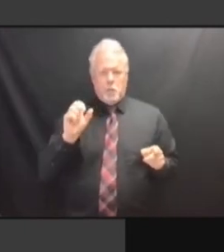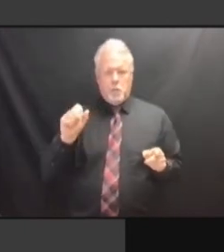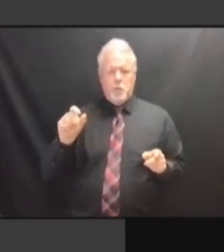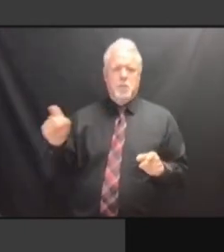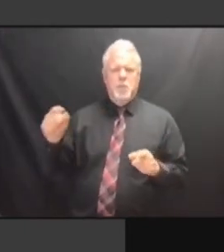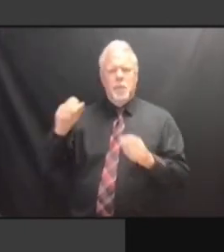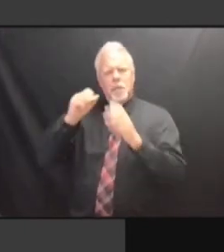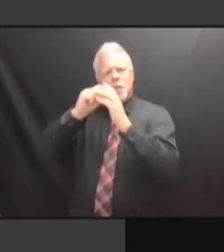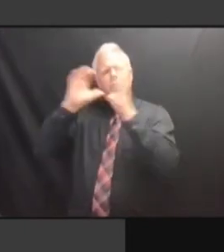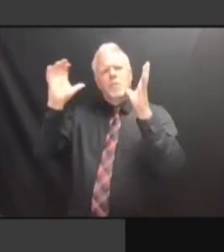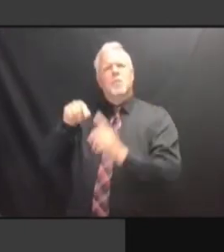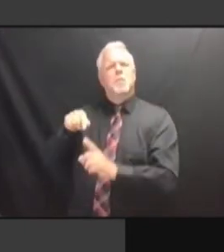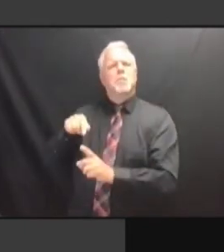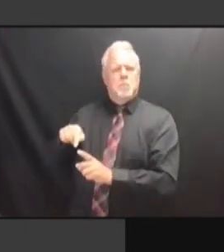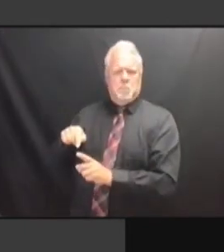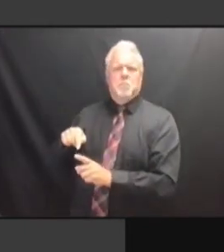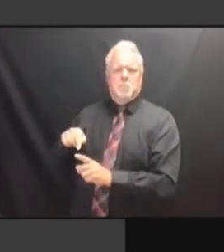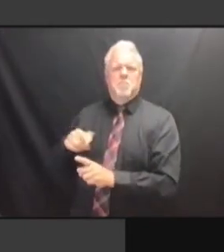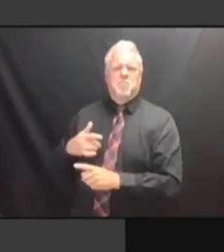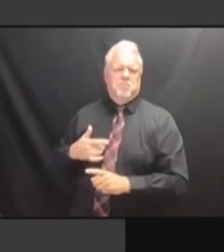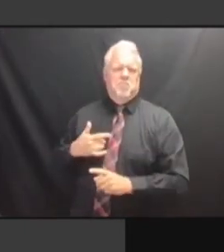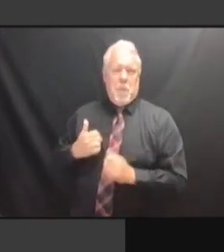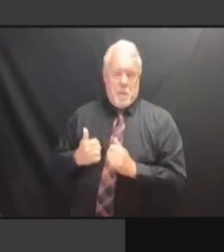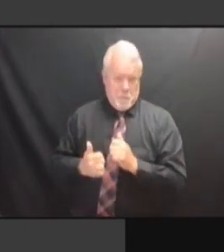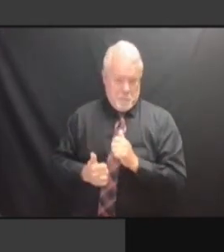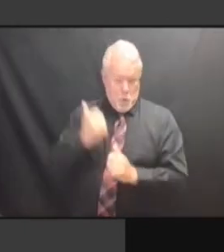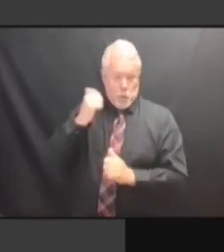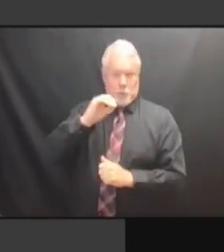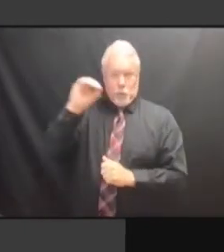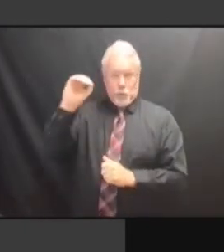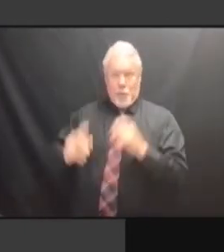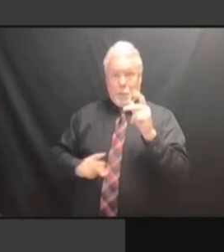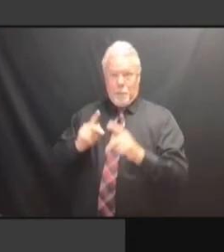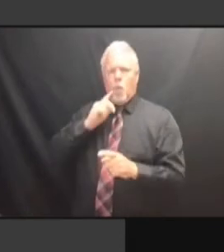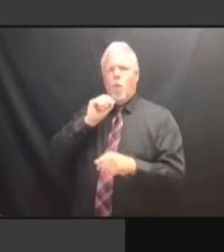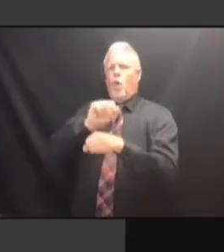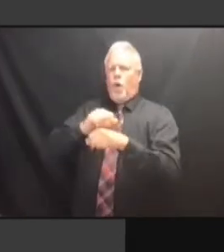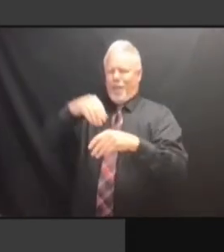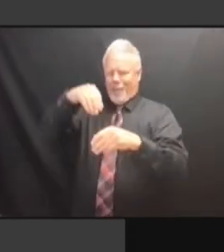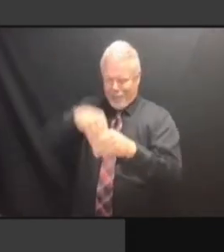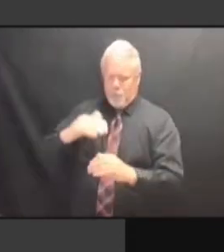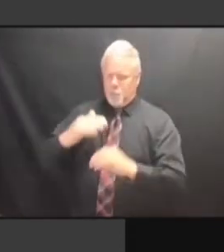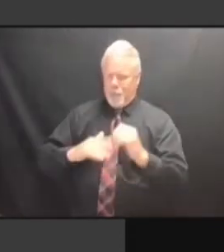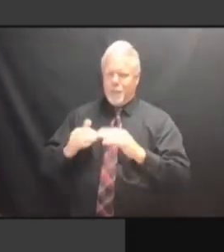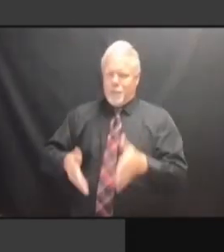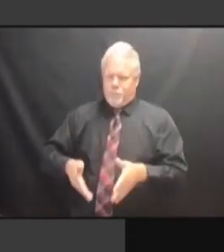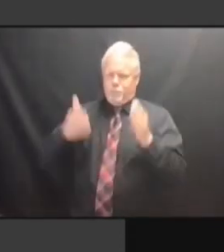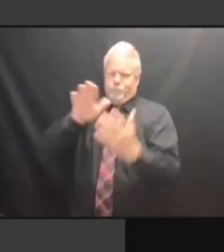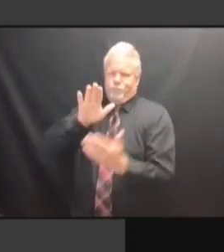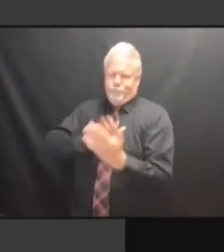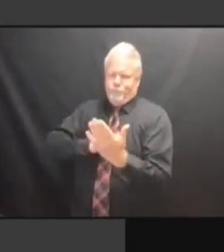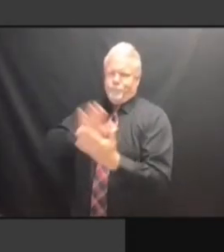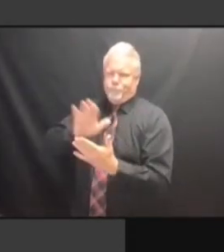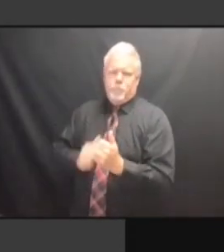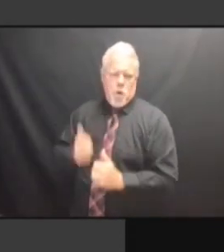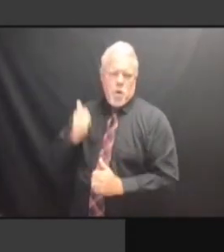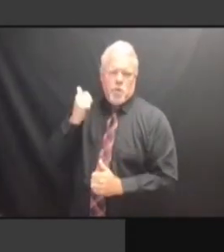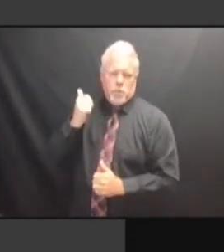MIGRATED TO SOME EXTENT. IN ORDER FOR SOMEBODY TO MIGRATED TO SOME EXTENT. IN ORDER FOR SOMEBODY TO REMOTE IN ORDER FOR SOMEBODY TO REMOTE IN ORDER FOR SOMEBODY TO REMOTE WORK, IN ORDER FOR SOMEBODY TO REMOTE WORK, YOU IN ORDER FOR SOMEBODY TO REMOTE WORK, YOU HAVE IN ORDER FOR SOMEBODY TO REMOTE WORK, YOU HAVE TO IN ORDER FOR SOMEBODY TO REMOTE WORK, YOU HAVE TO HAVE IN ORDER FOR SOMEBODY TO REMOTE WORK, YOU HAVE TO HAVE SOMETHING WORK, YOU HAVE TO HAVE SOMETHING WORK, YOU HAVE TO HAVE SOMETHING HERE WORK, YOU HAVE TO HAVE SOMETHING HERE TO WORK, YOU HAVE TO HAVE SOMETHING HERE TO REMOTE WORK, YOU HAVE TO HAVE SOMETHING HERE TO REMOTE WORK WORK, YOU HAVE TO HAVE SOMETHING HERE TO REMOTE WORK FROM. HERE TO REMOTE WORK FROM. HERE TO REMOTE WORK FROM. >> HERE TO REMOTE WORK FROM. >> I HERE TO REMOTE WORK FROM. >> I UNDERSTAND HERE TO REMOTE WORK FROM. >> I UNDERSTAND THAT. I UNDERSTAND THAT. I UNDERSTAND THAT. >> I UNDERSTAND THAT. >> SO I UNDERSTAND THAT. >> SO WHAT I UNDERSTAND THAT. >> SO WHAT HE'S I UNDERSTAND THAT. >> SO WHAT HE'S LOOKING I UNDERSTAND THAT. >> SO WHAT HE'S LOOKING AT I UNDERSTAND THAT. >> SO WHAT HE'S LOOKING AT IS I UNDERSTAND THAT. >> SO WHAT HE'S LOOKING AT IS --